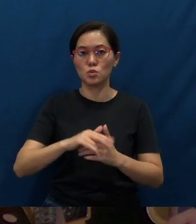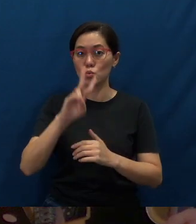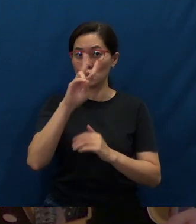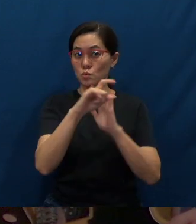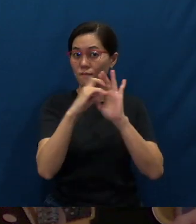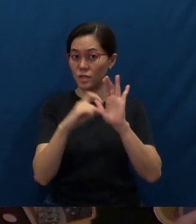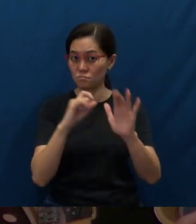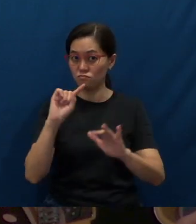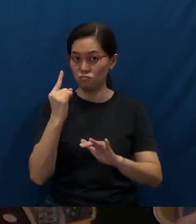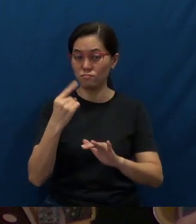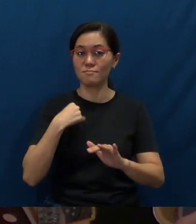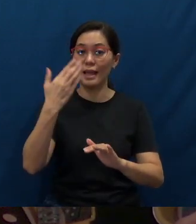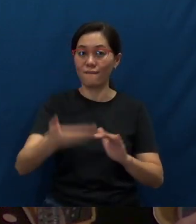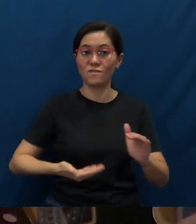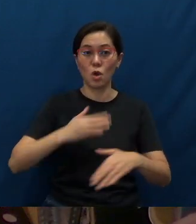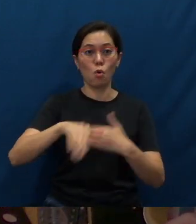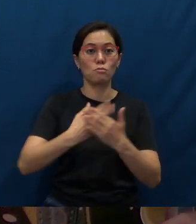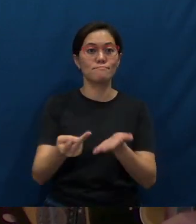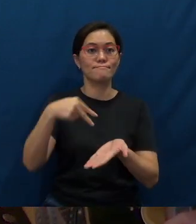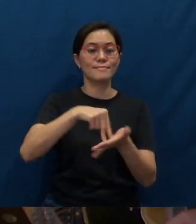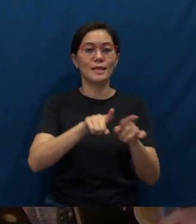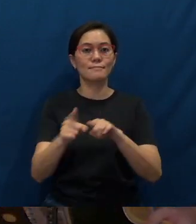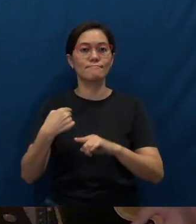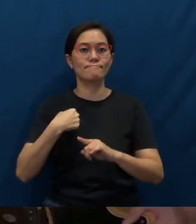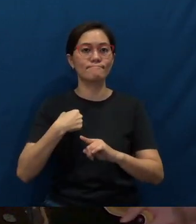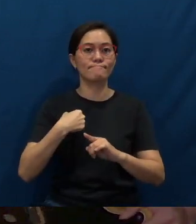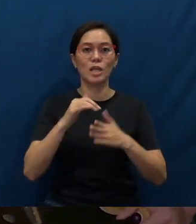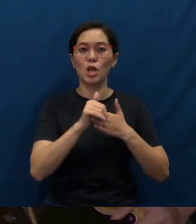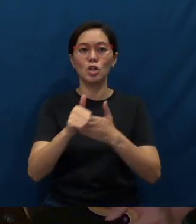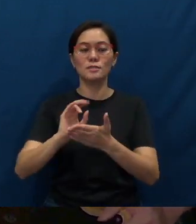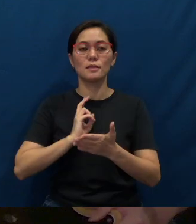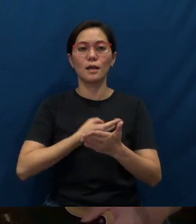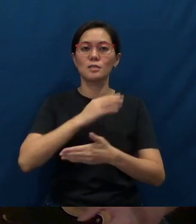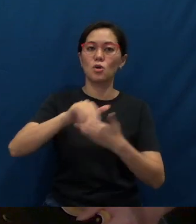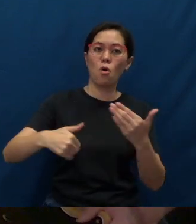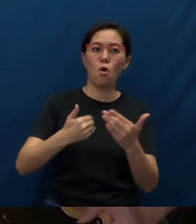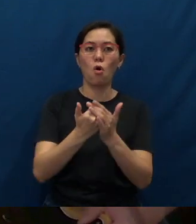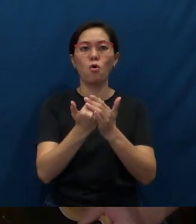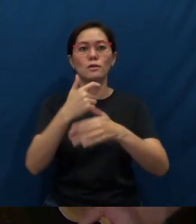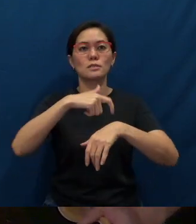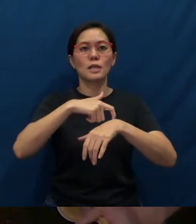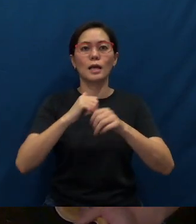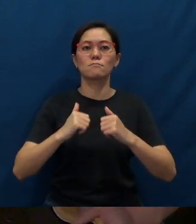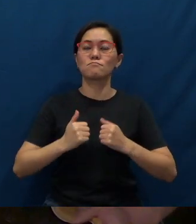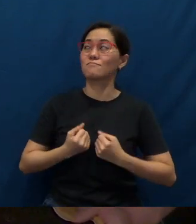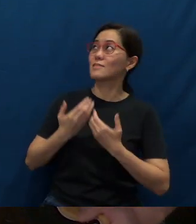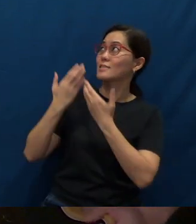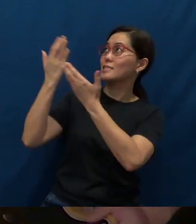Can I invite you to stand as I lead us all into a time to just dedicate it to the Lord?